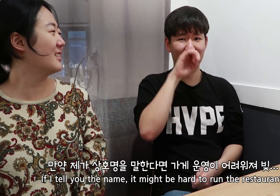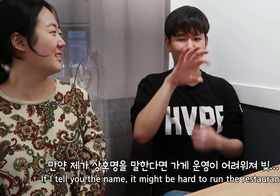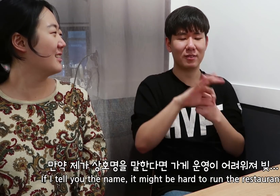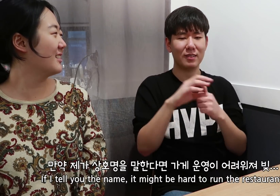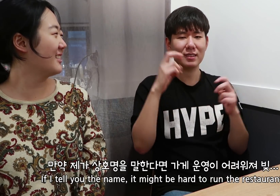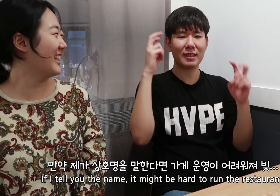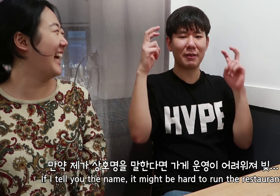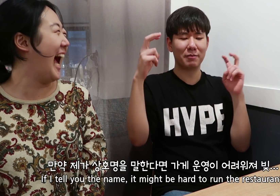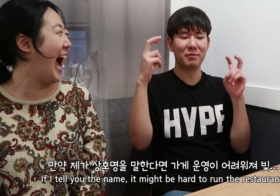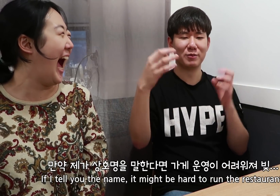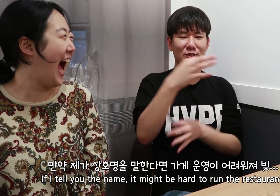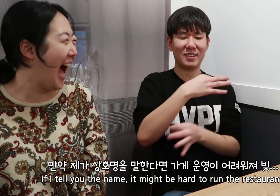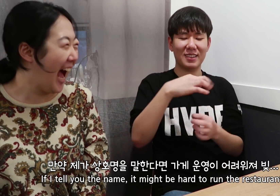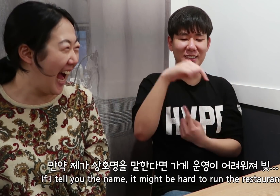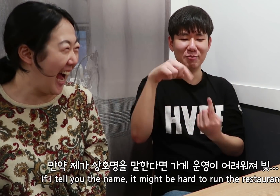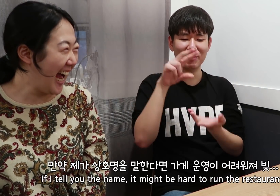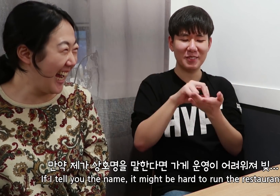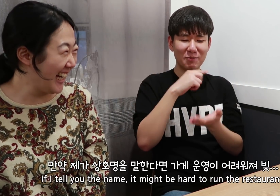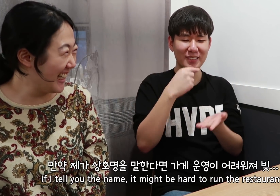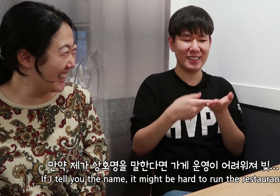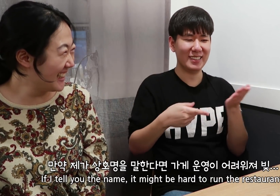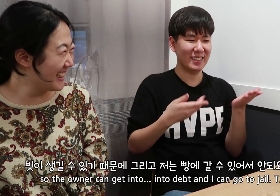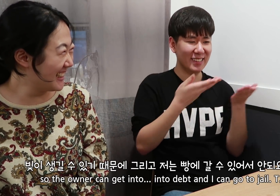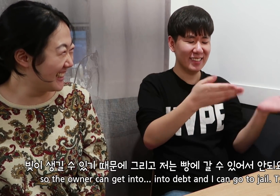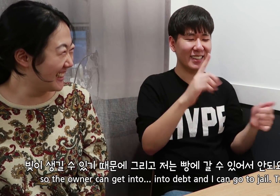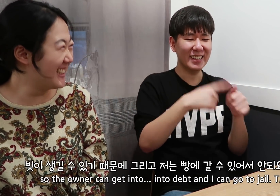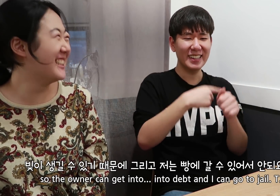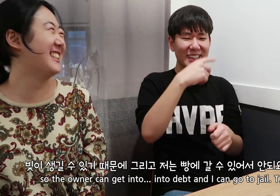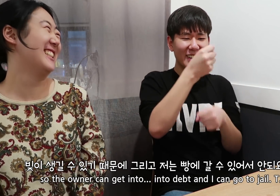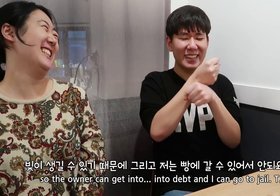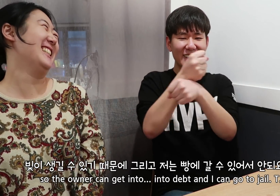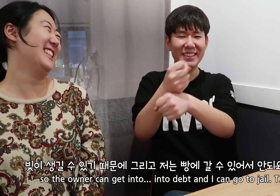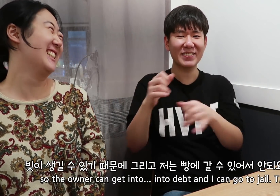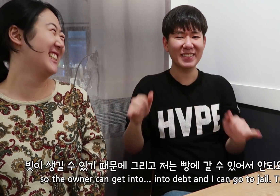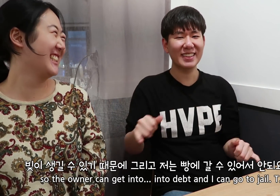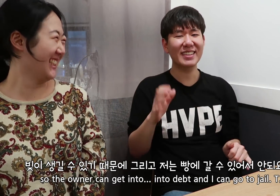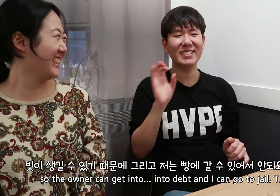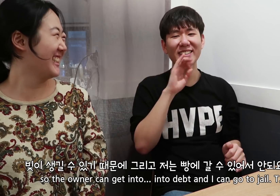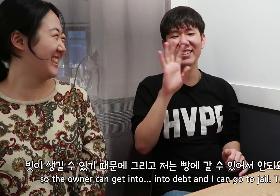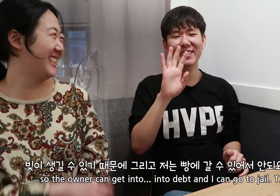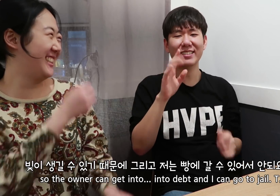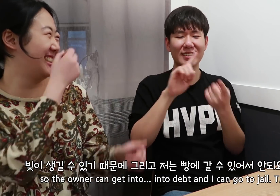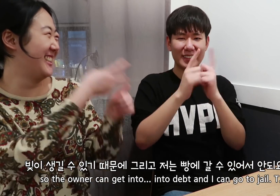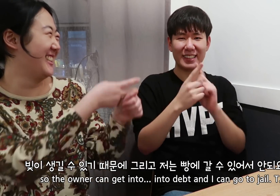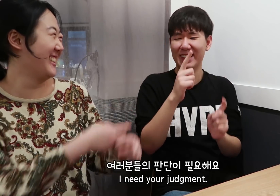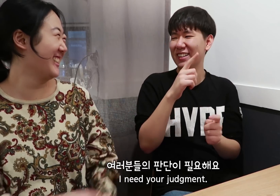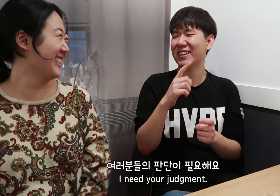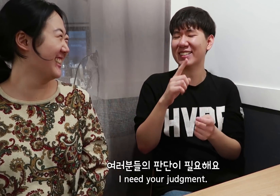If I tell you the name, it might be hard to run the restaurant, so the owner can get into... into debt and I can go to jail.